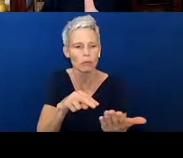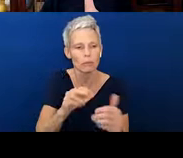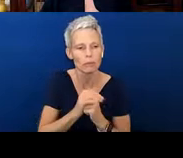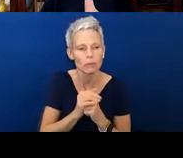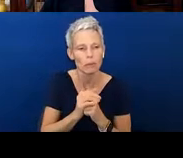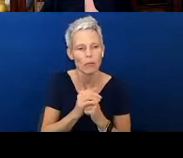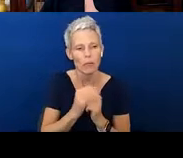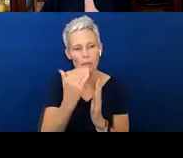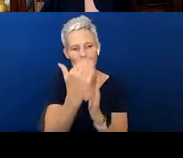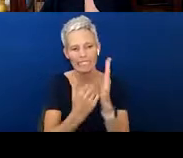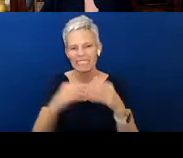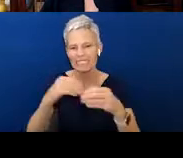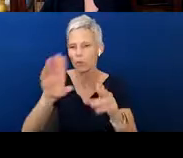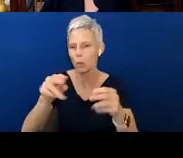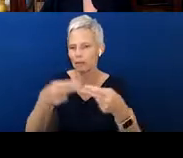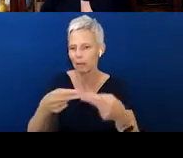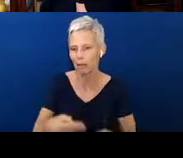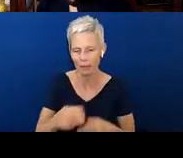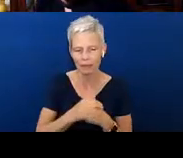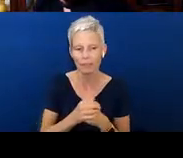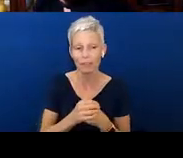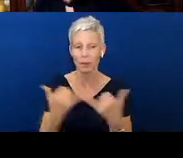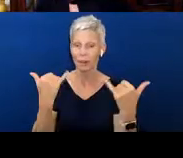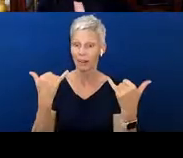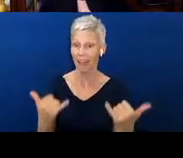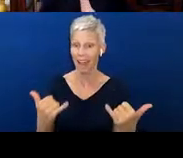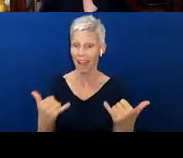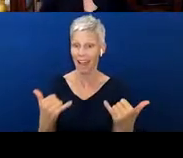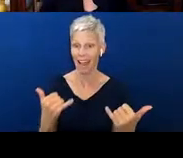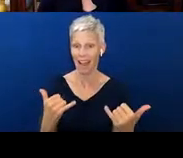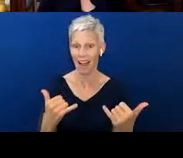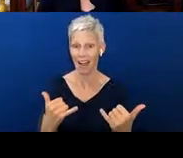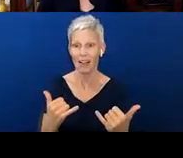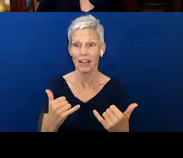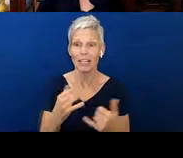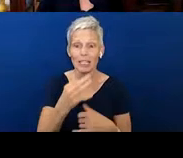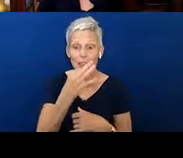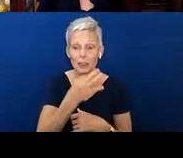the slides. And now, as we hit the bottom of the hour, we have a half hour left together.